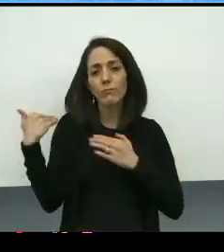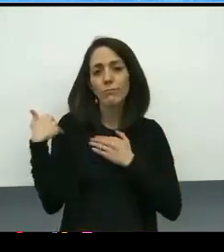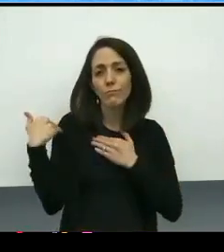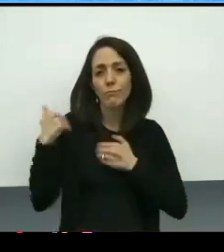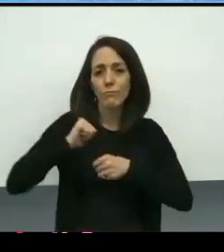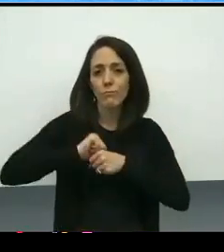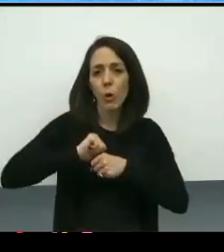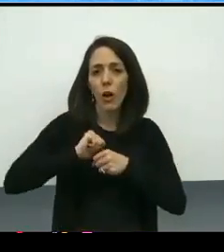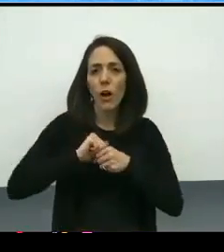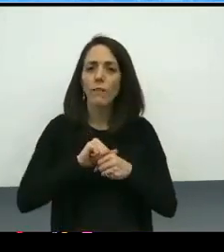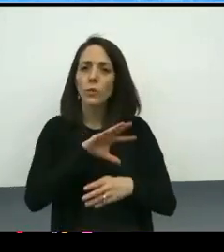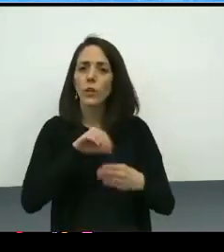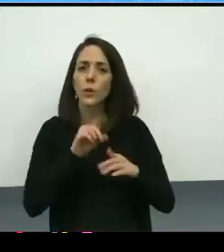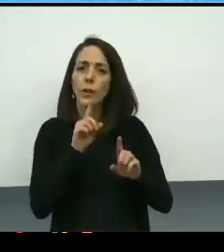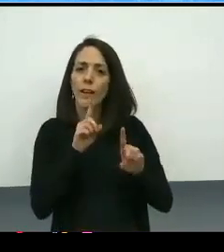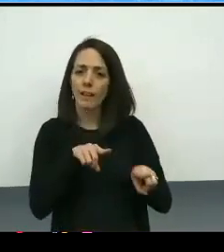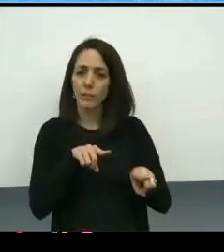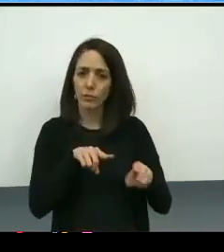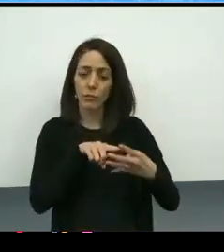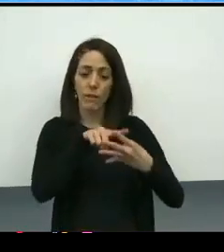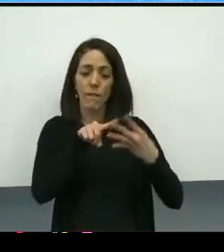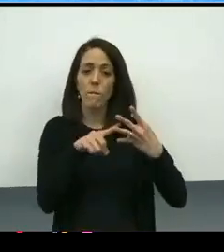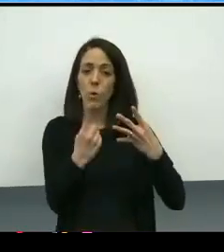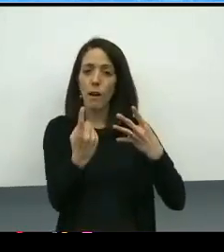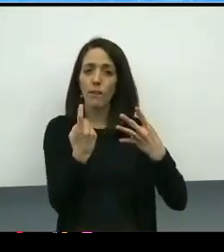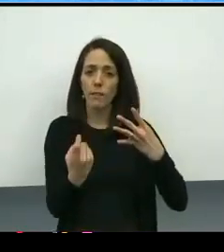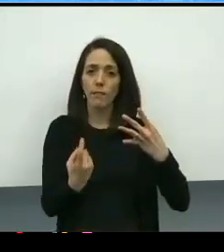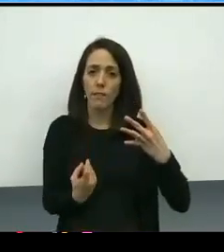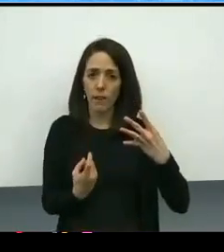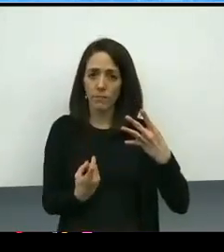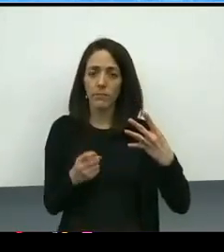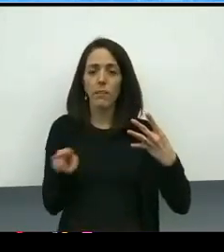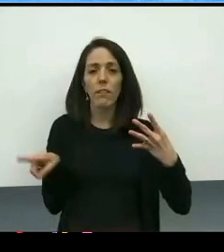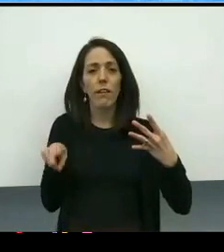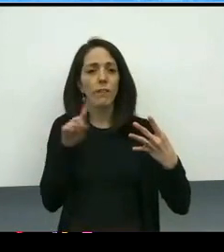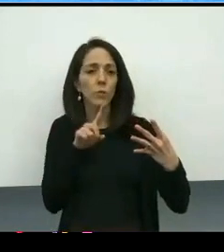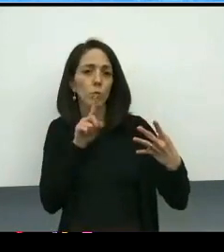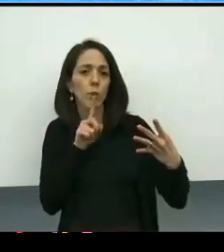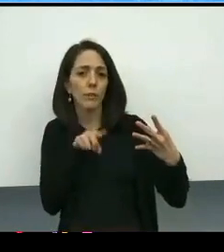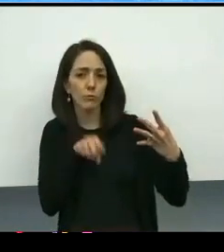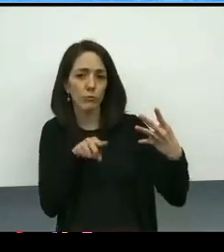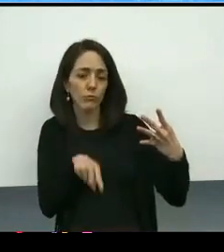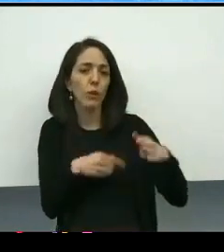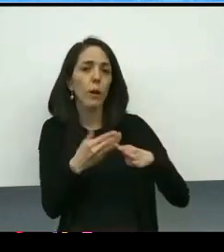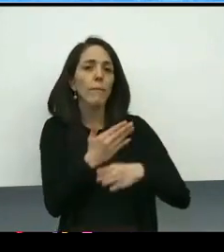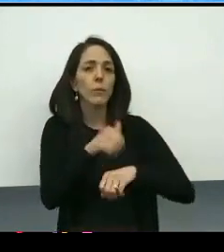to each of those four questions and how it relates to the specific actions of their plan.